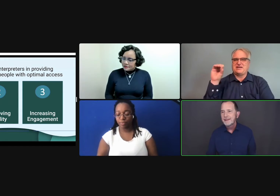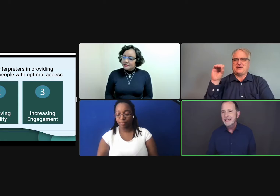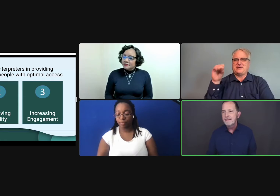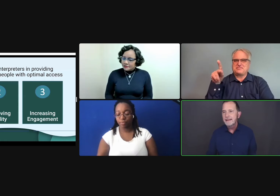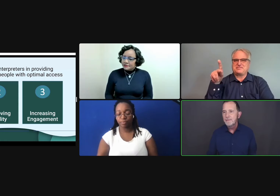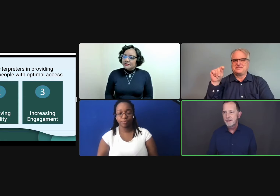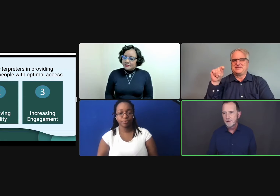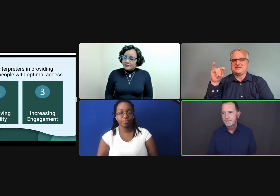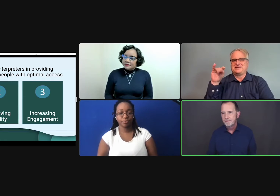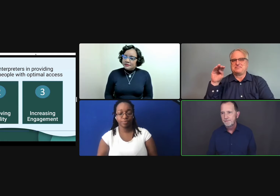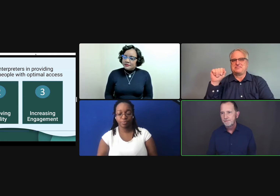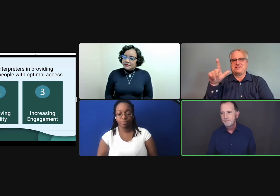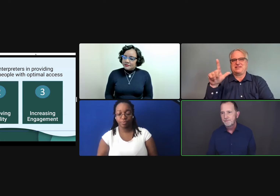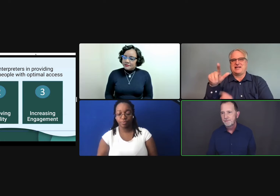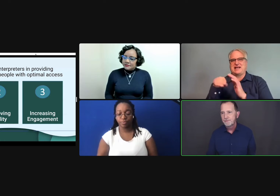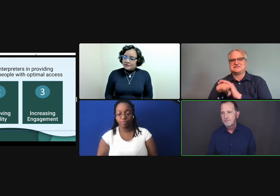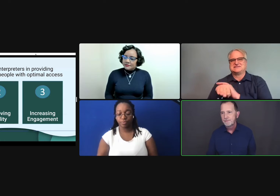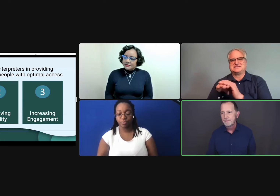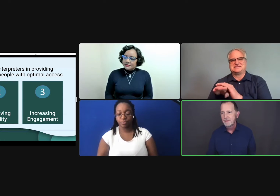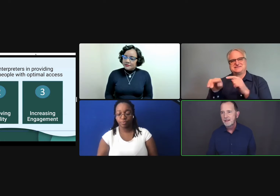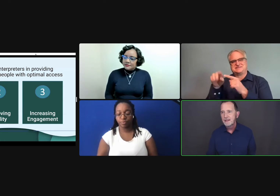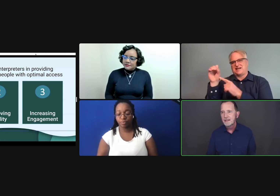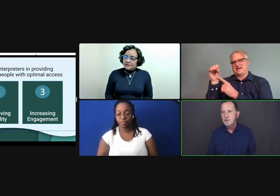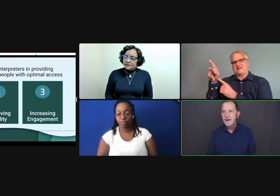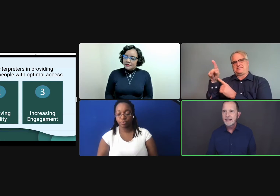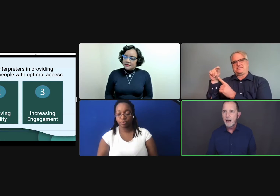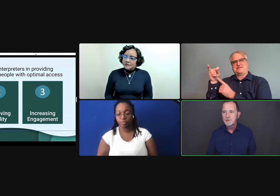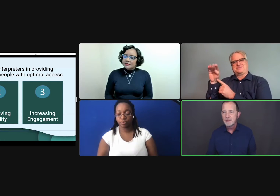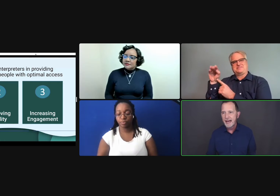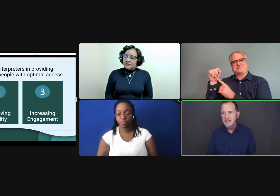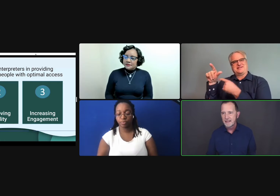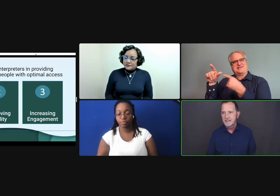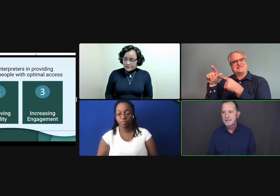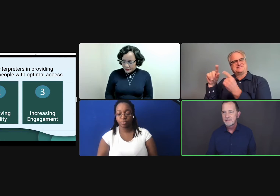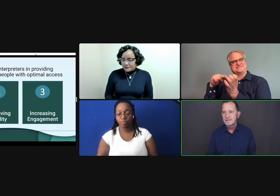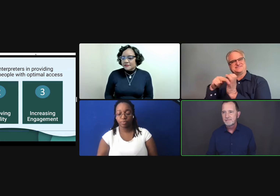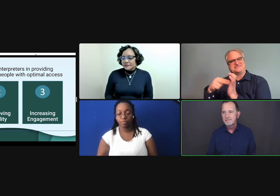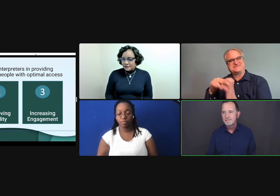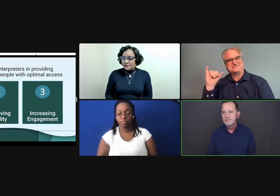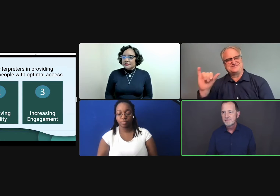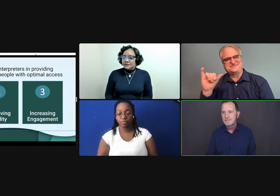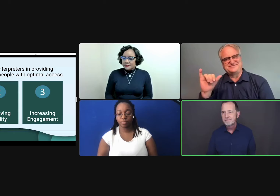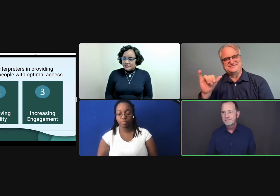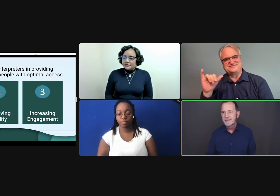The key theme here is providing optimal access.